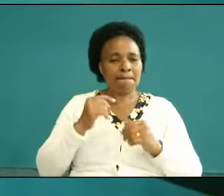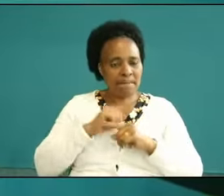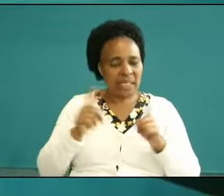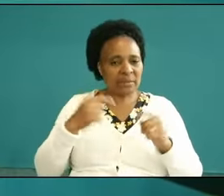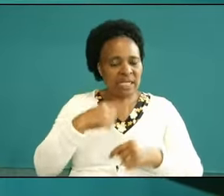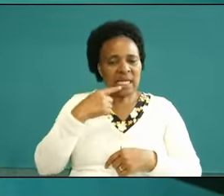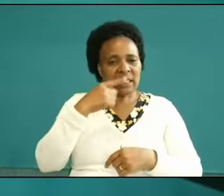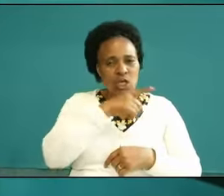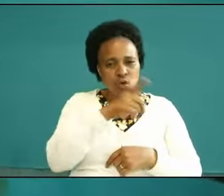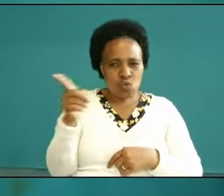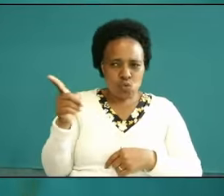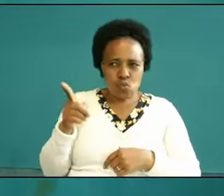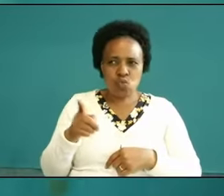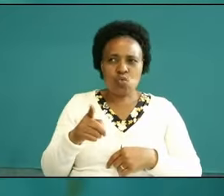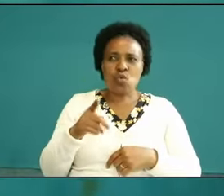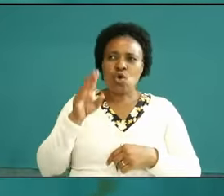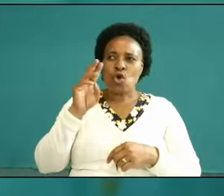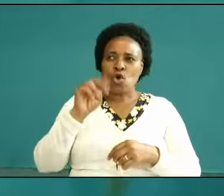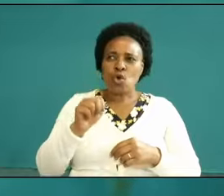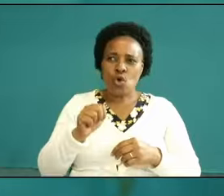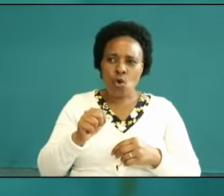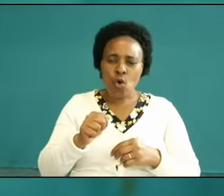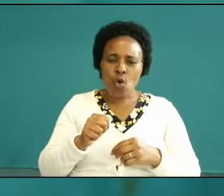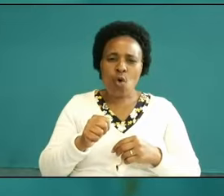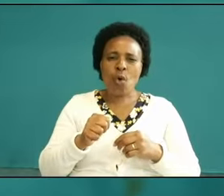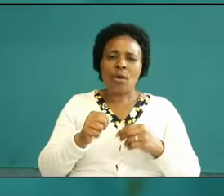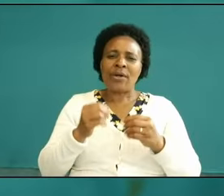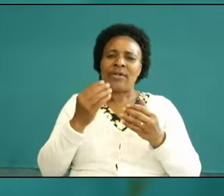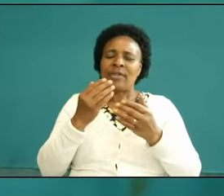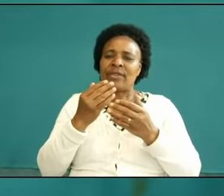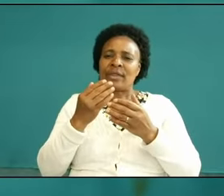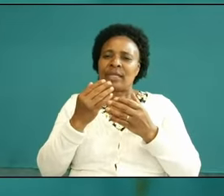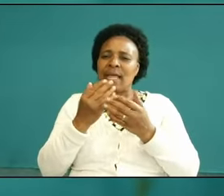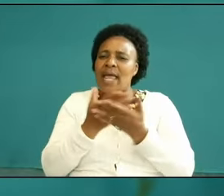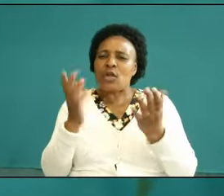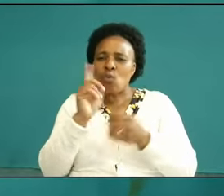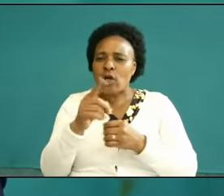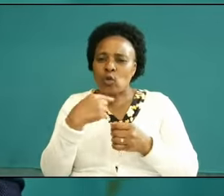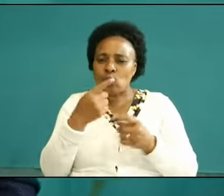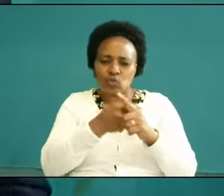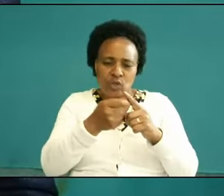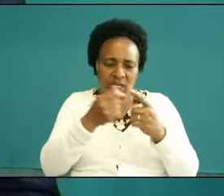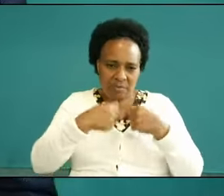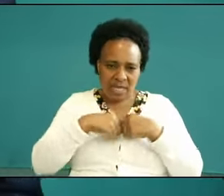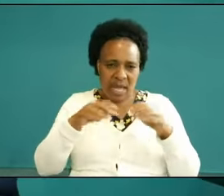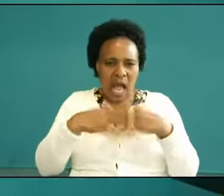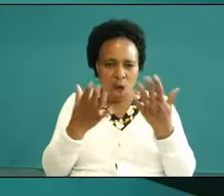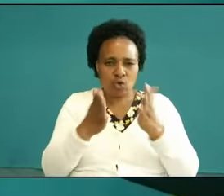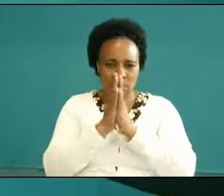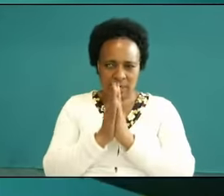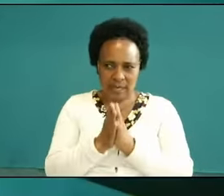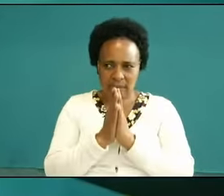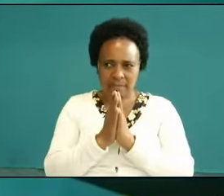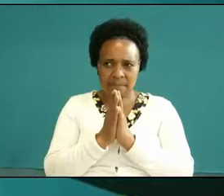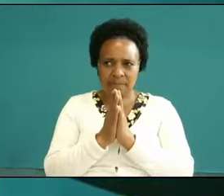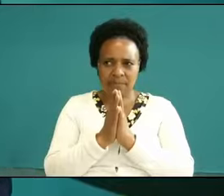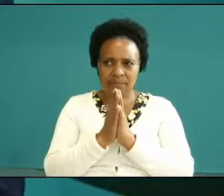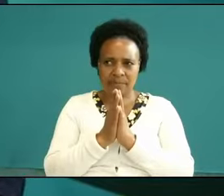there's no cause I did that trained me how to pray it's now this is how you're going to pray